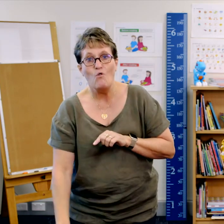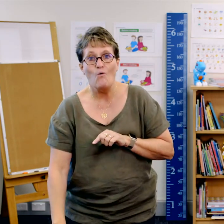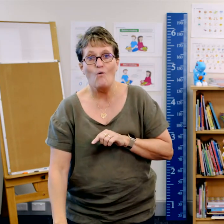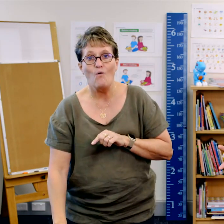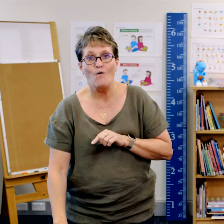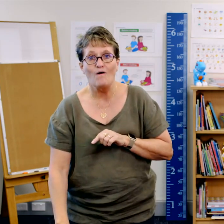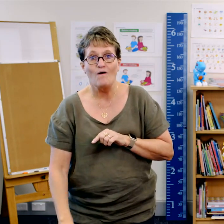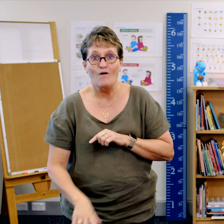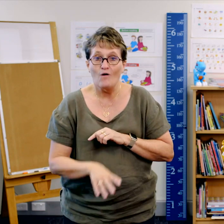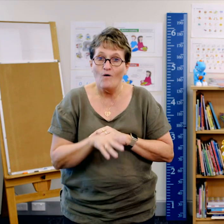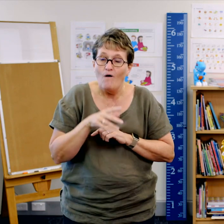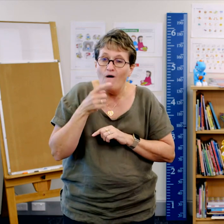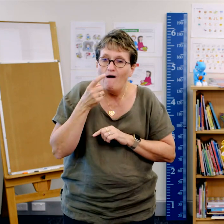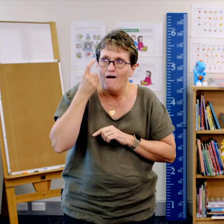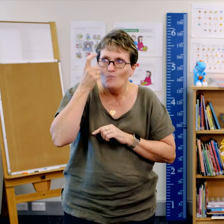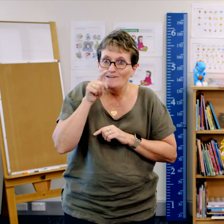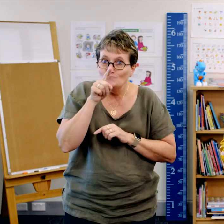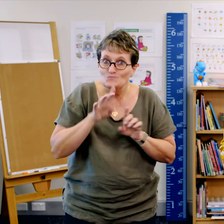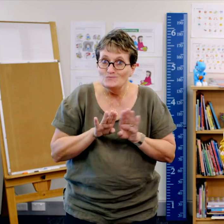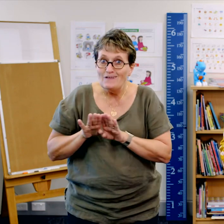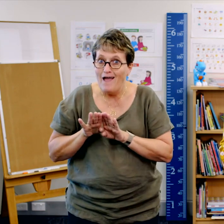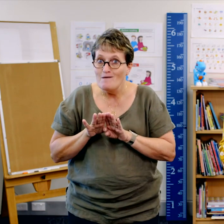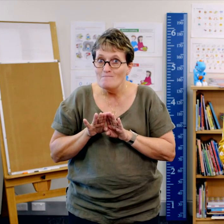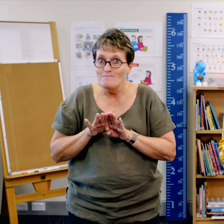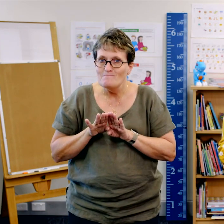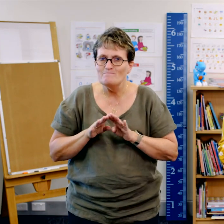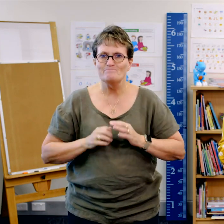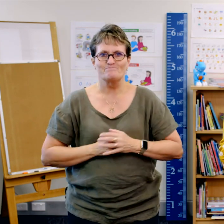I wonder if your visual was similar to mine.